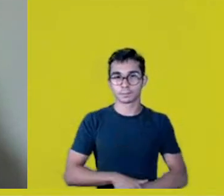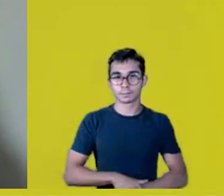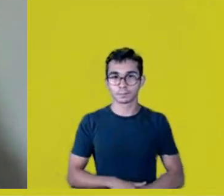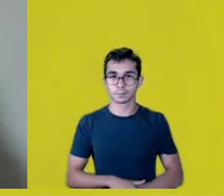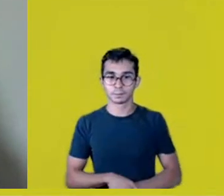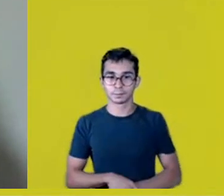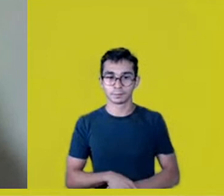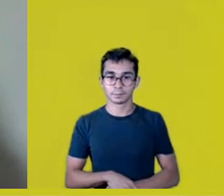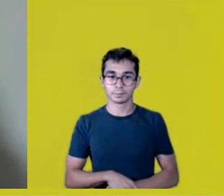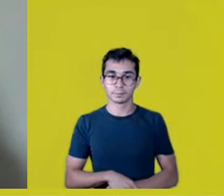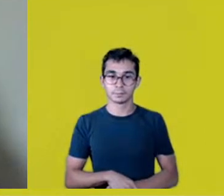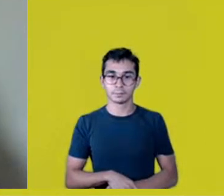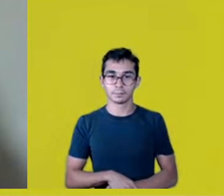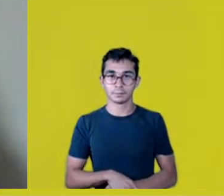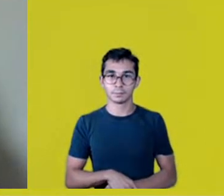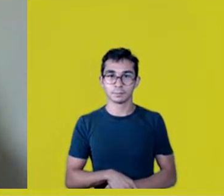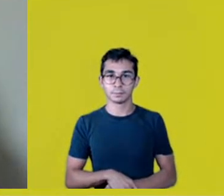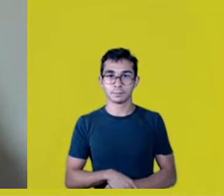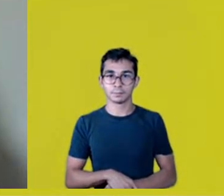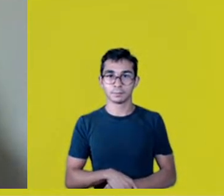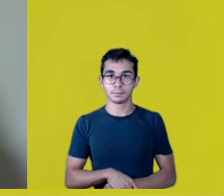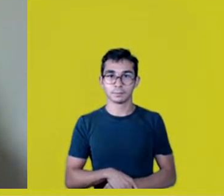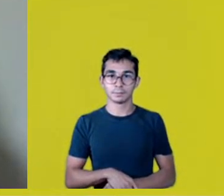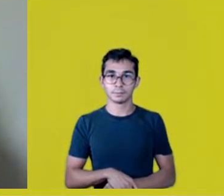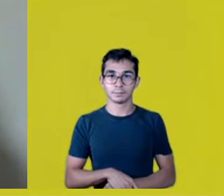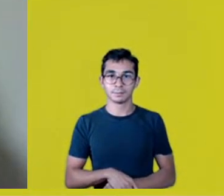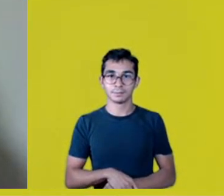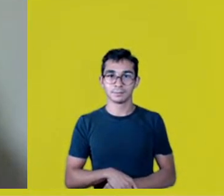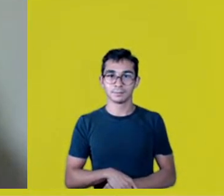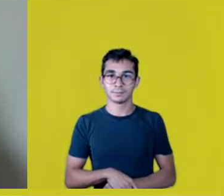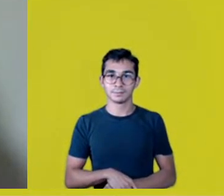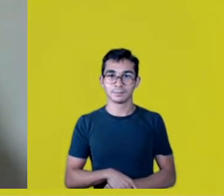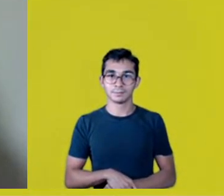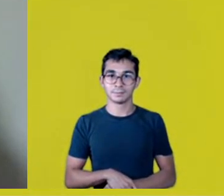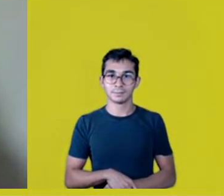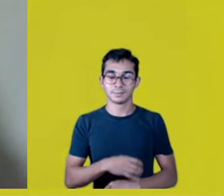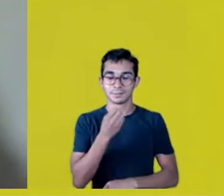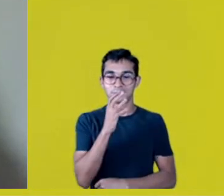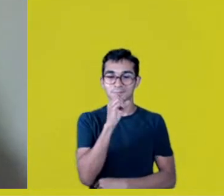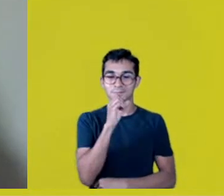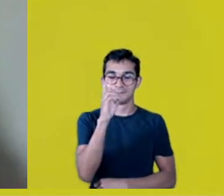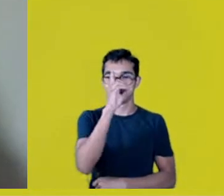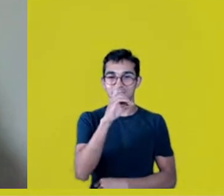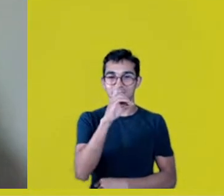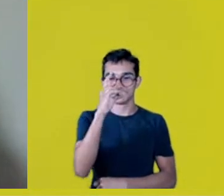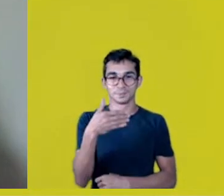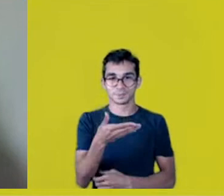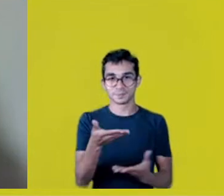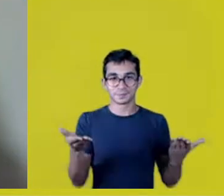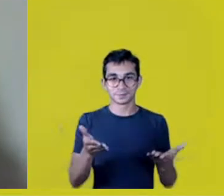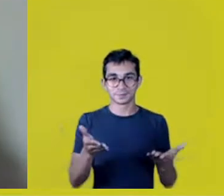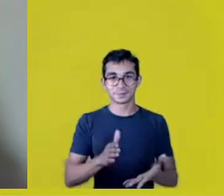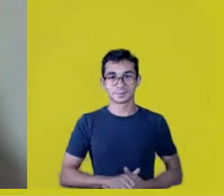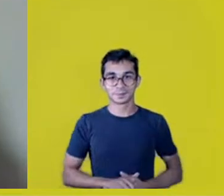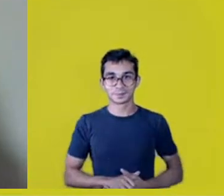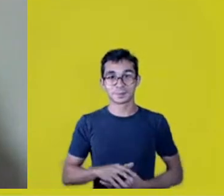Lastly, have a nice weekend and we’ll meet again on Wednesday.